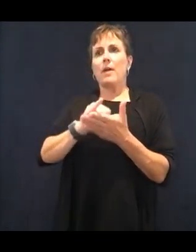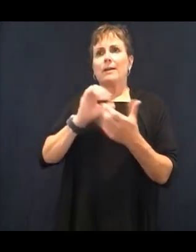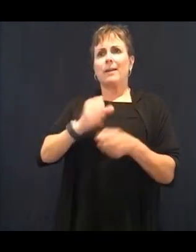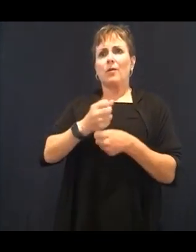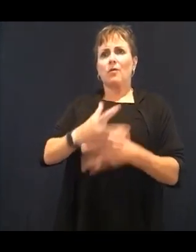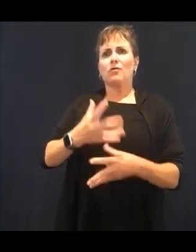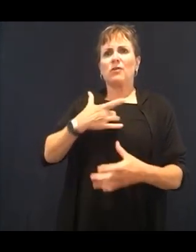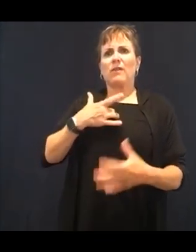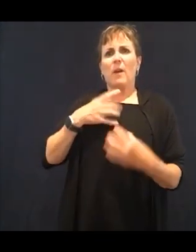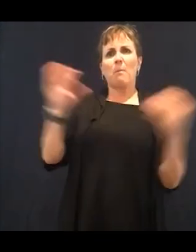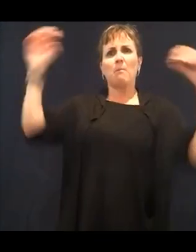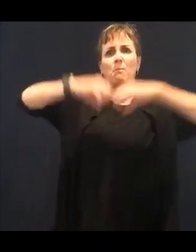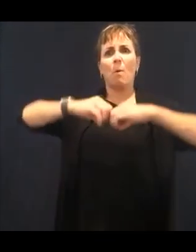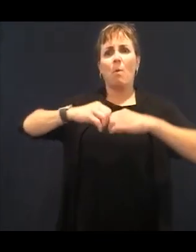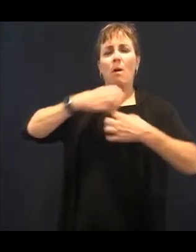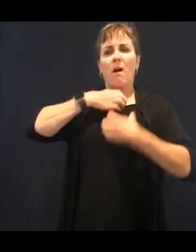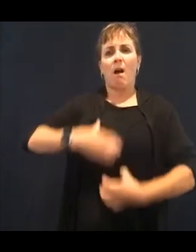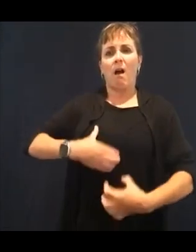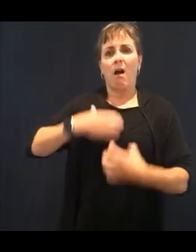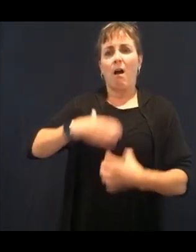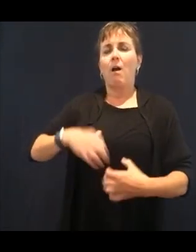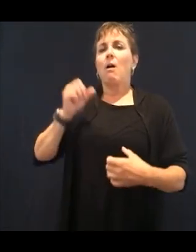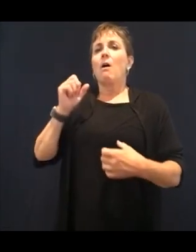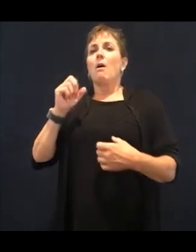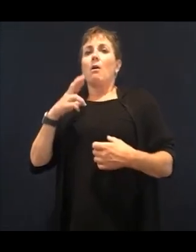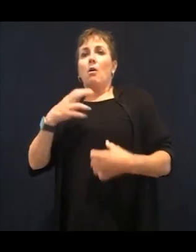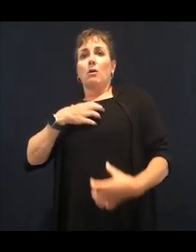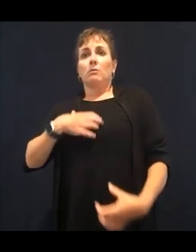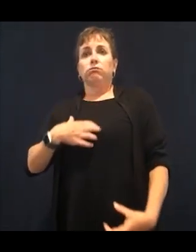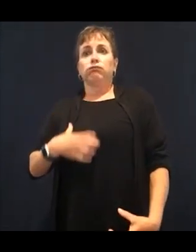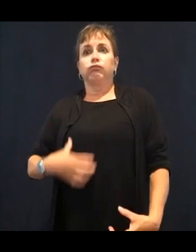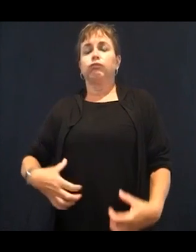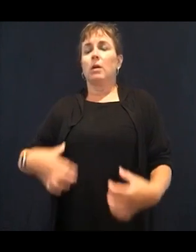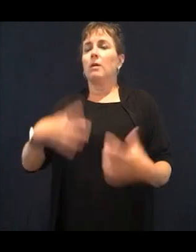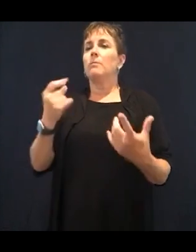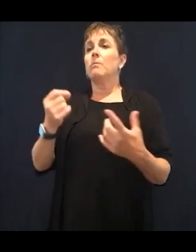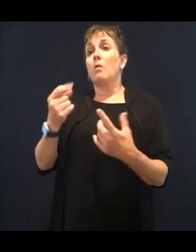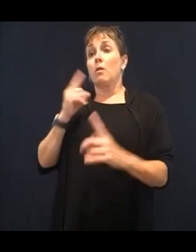talk to you about today. Two, why you might want to take a magnifying